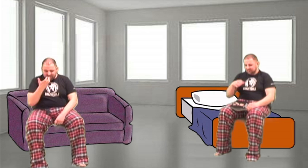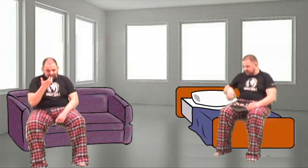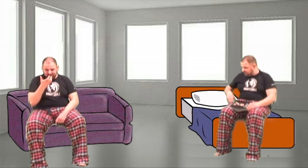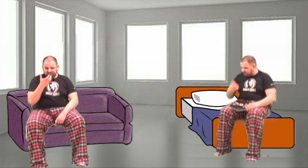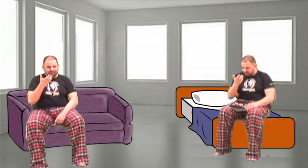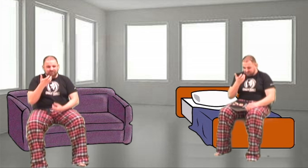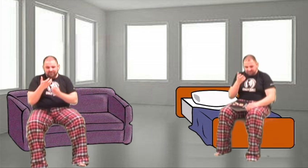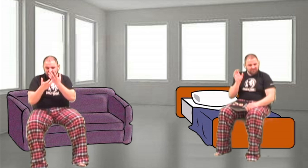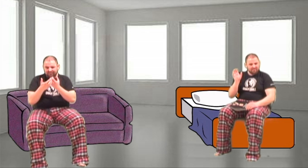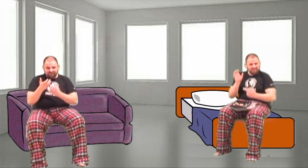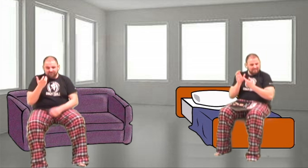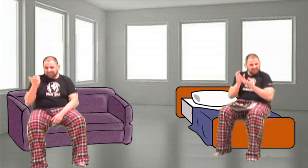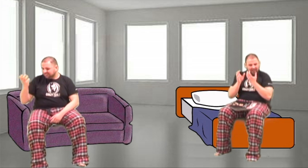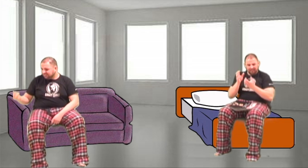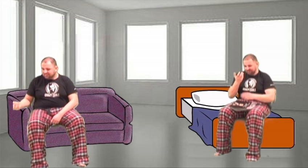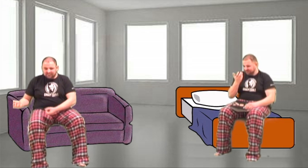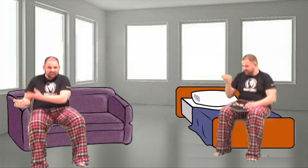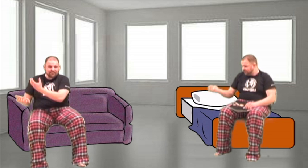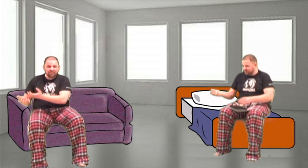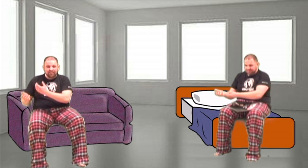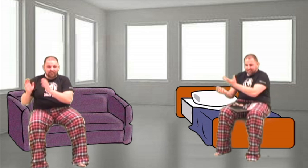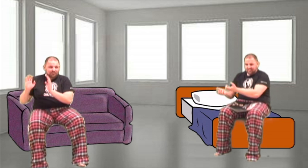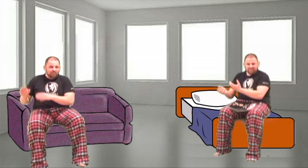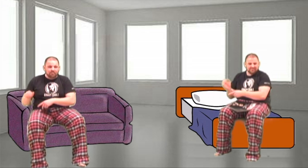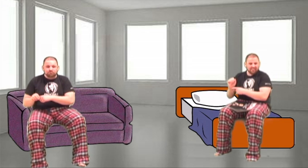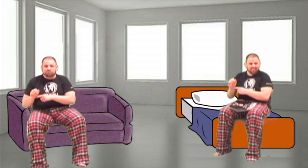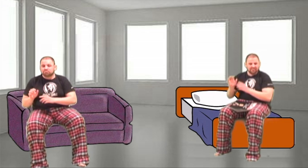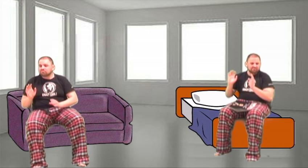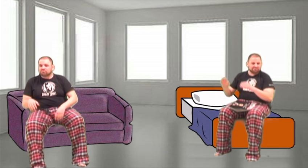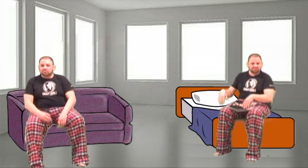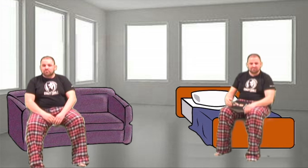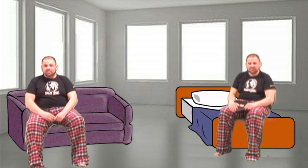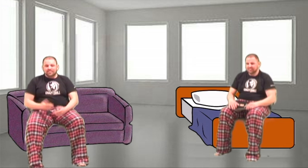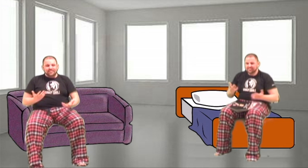Don't feel like picking up my phone, so leave a message at the tone